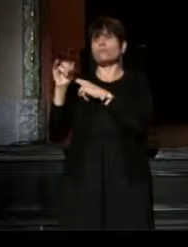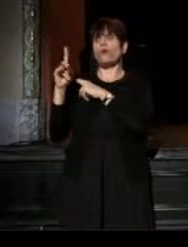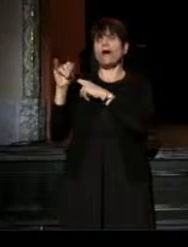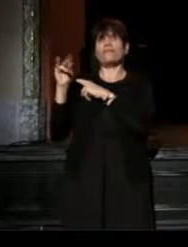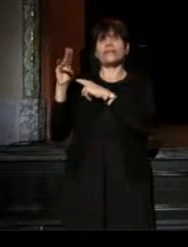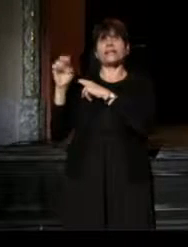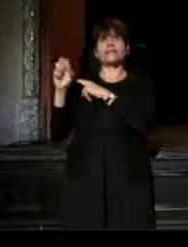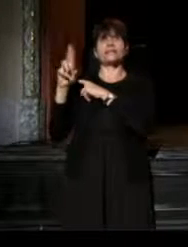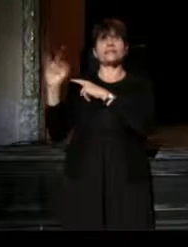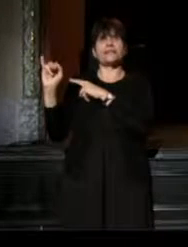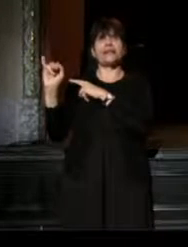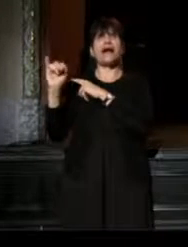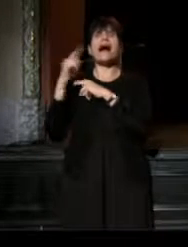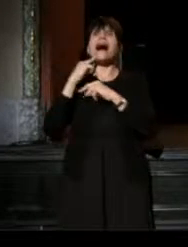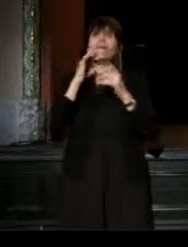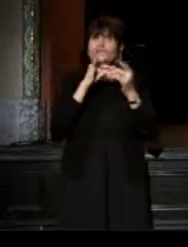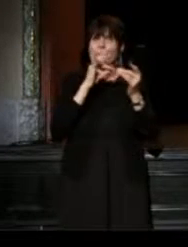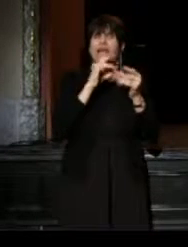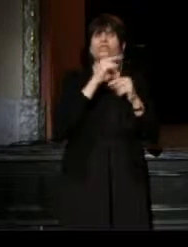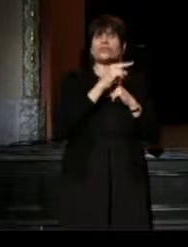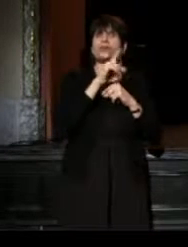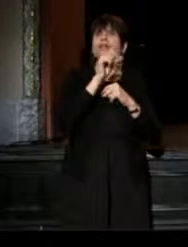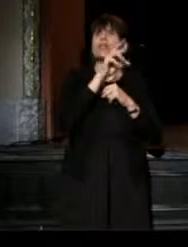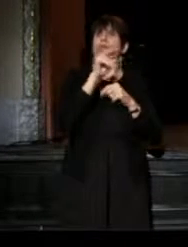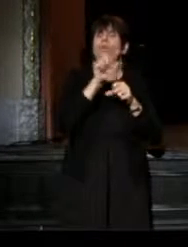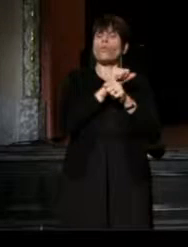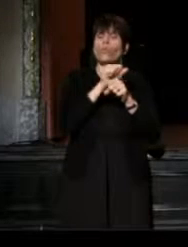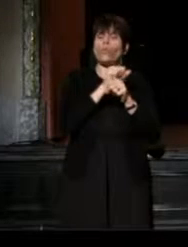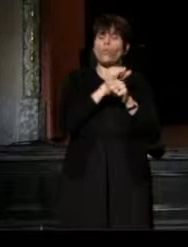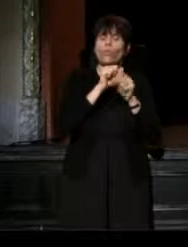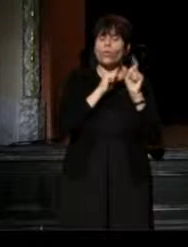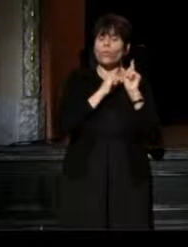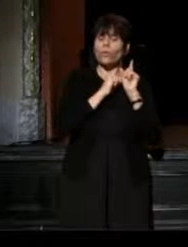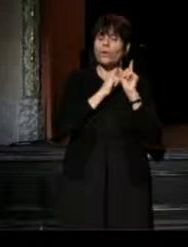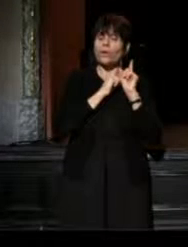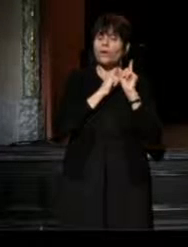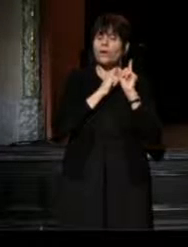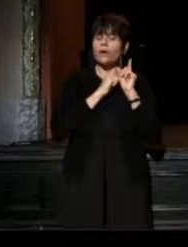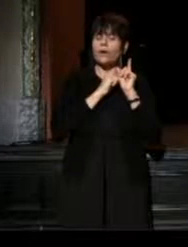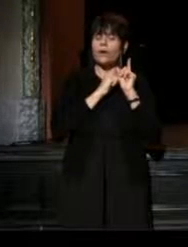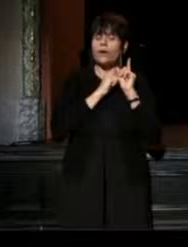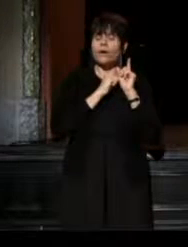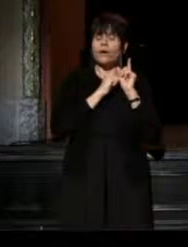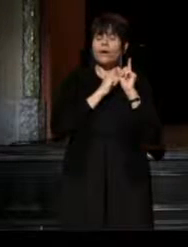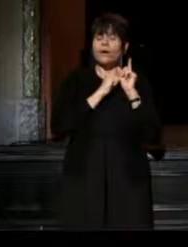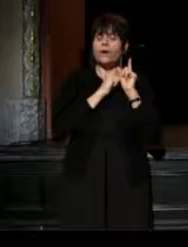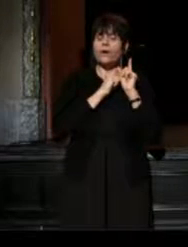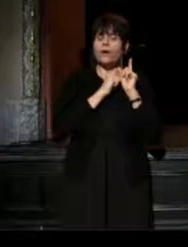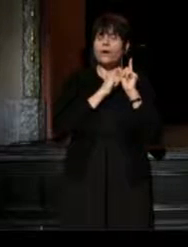I have to mention that Laura worked on the development of a play here,